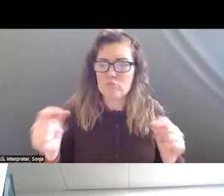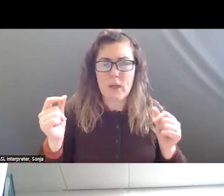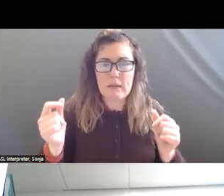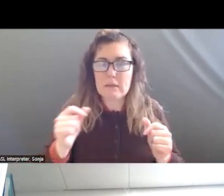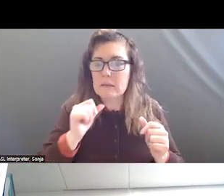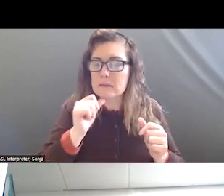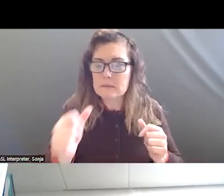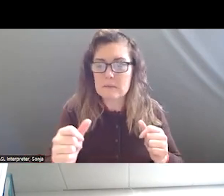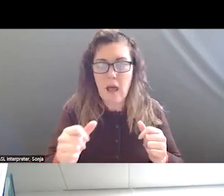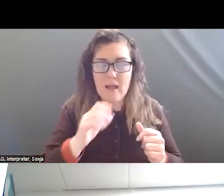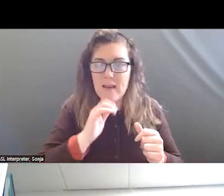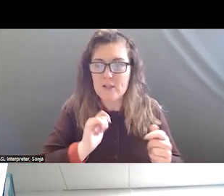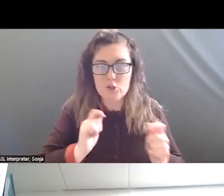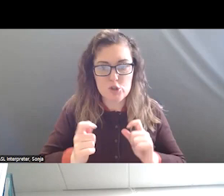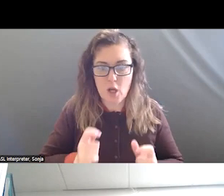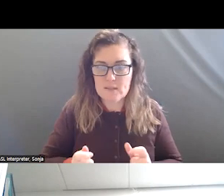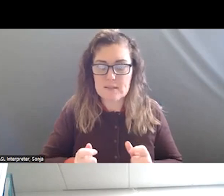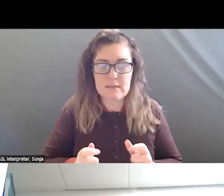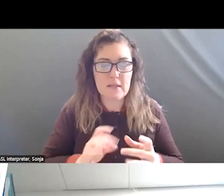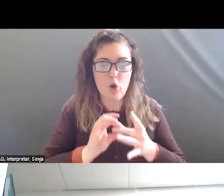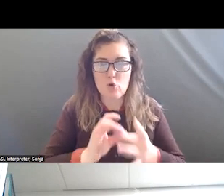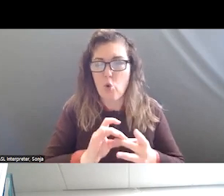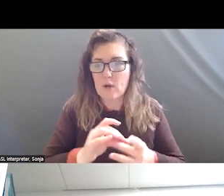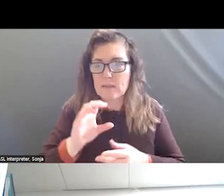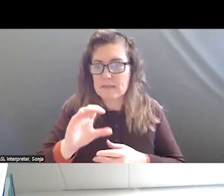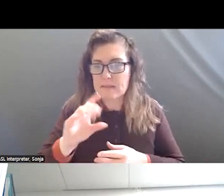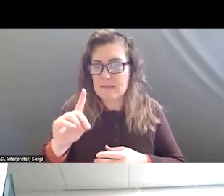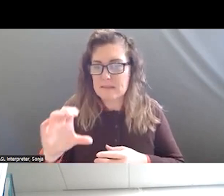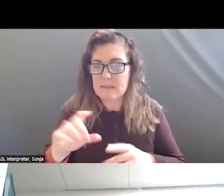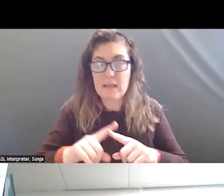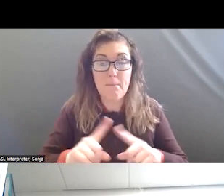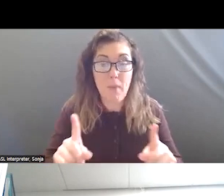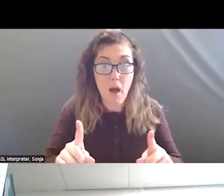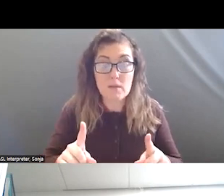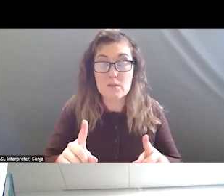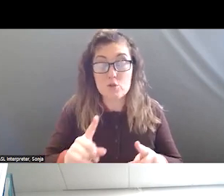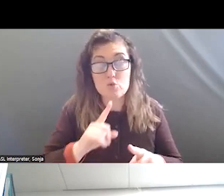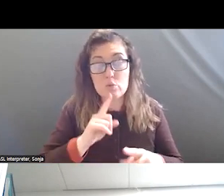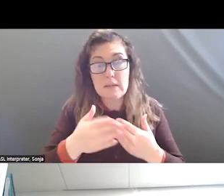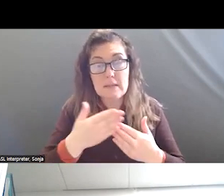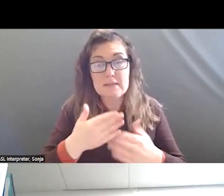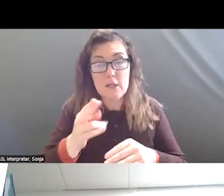ADJUSTED BY THE CDC, BUT IT IS A FRIENDLY DOCUMENT. IF YOU LOOK